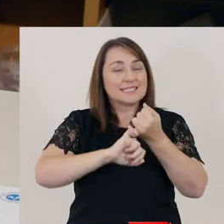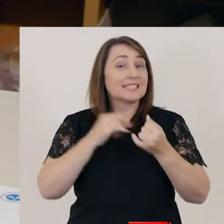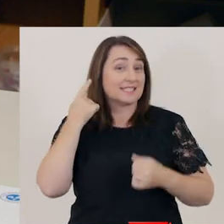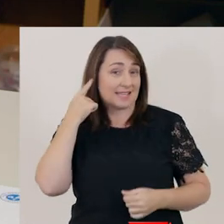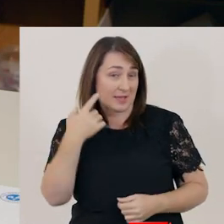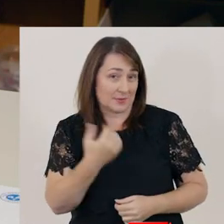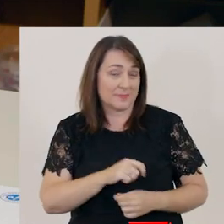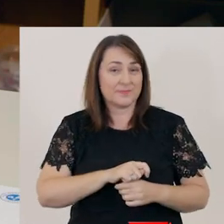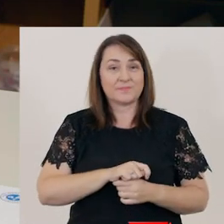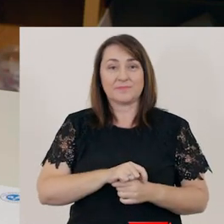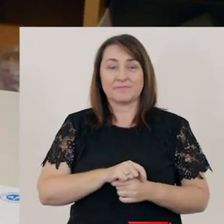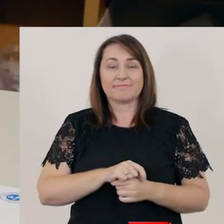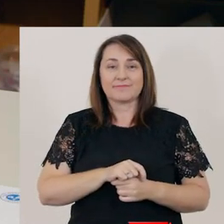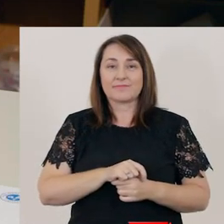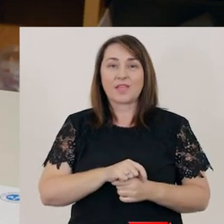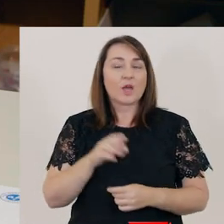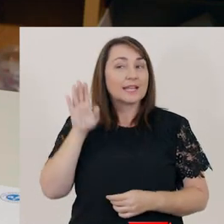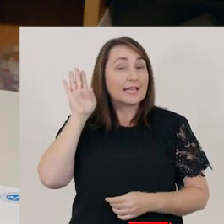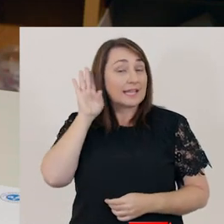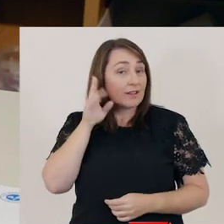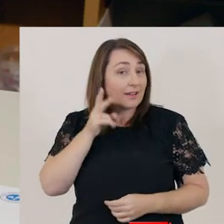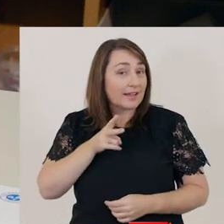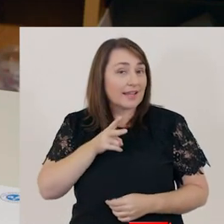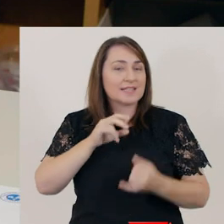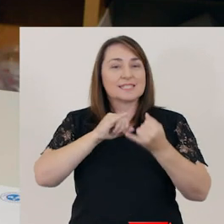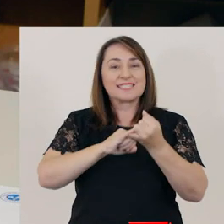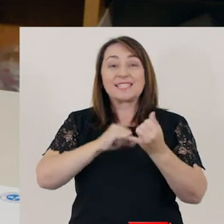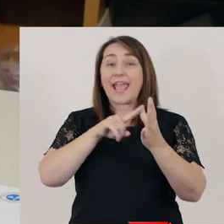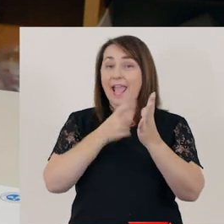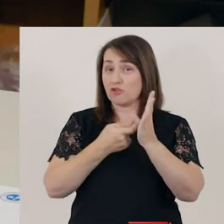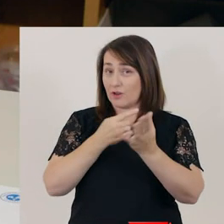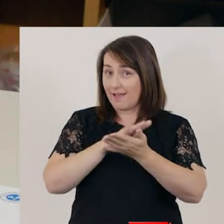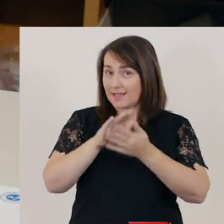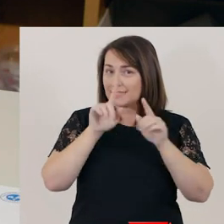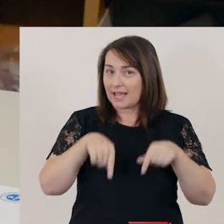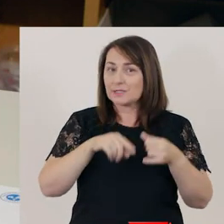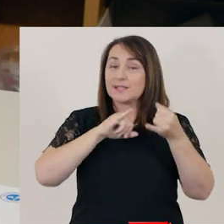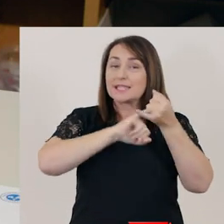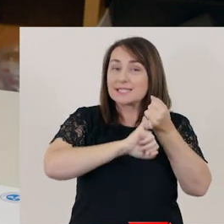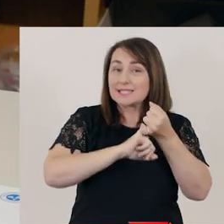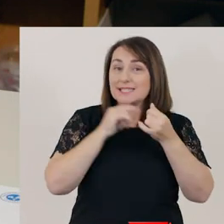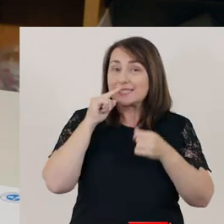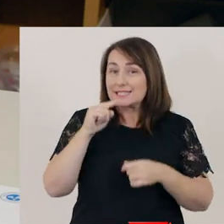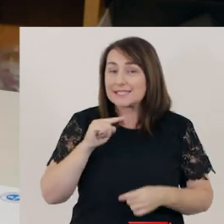I can hear with my little ear that ‘Sarah’ starts with the ‘sss’ sound.